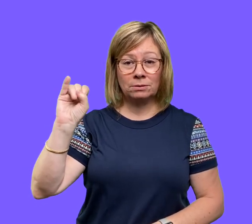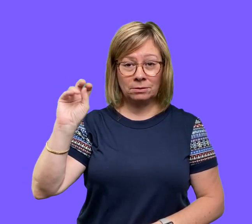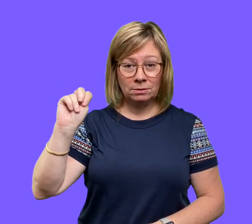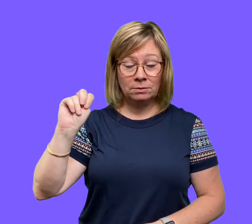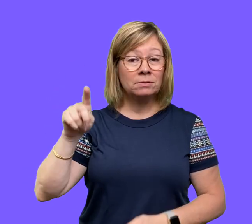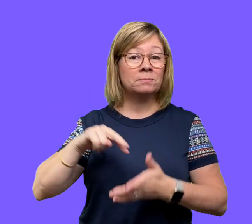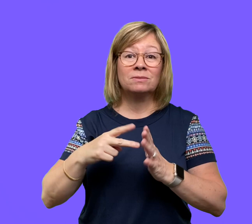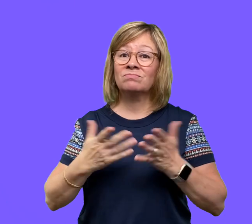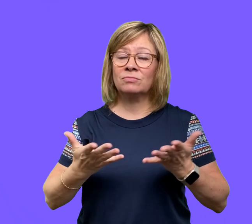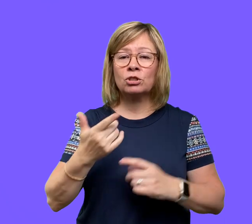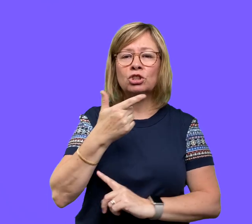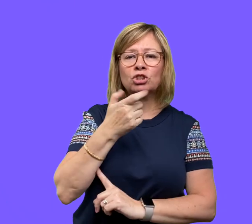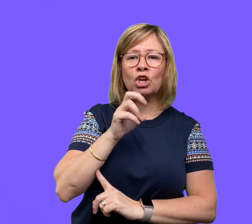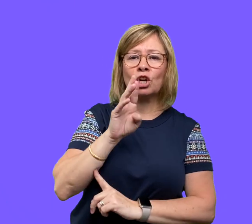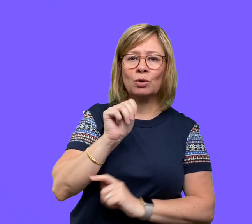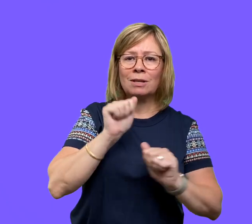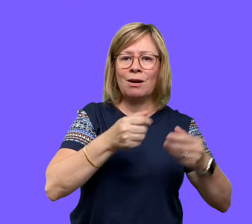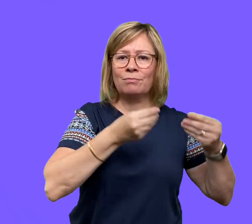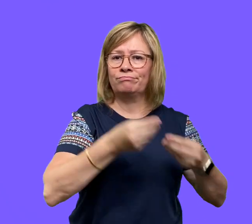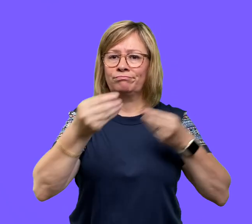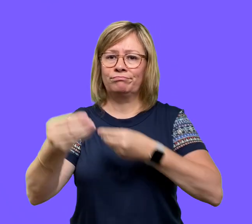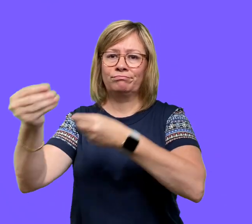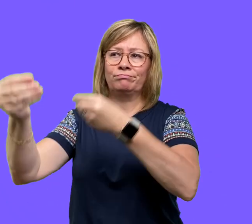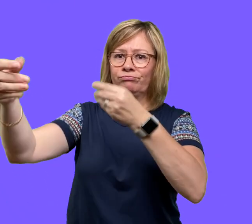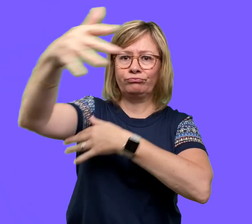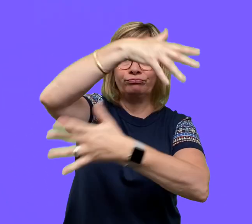This refers to germs that can be transmitted throughout the air.